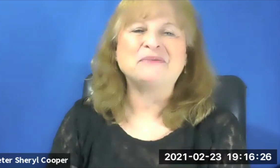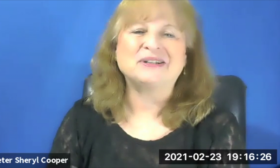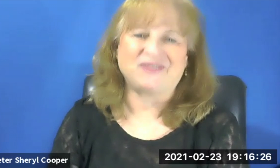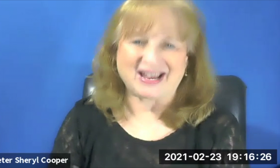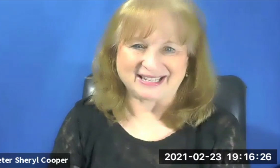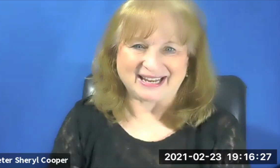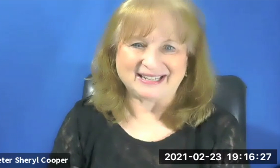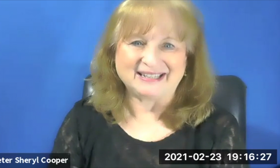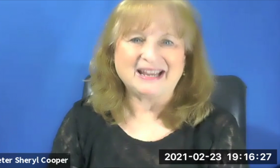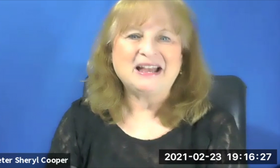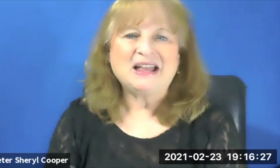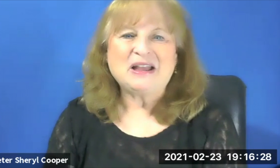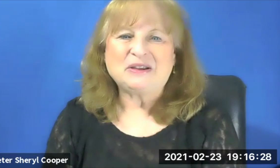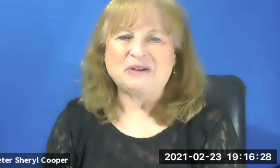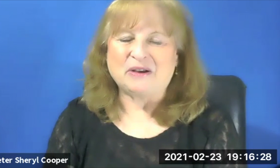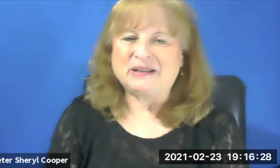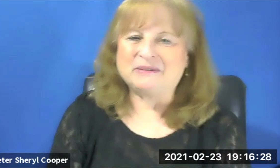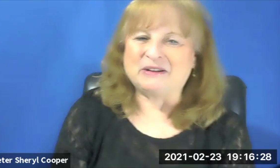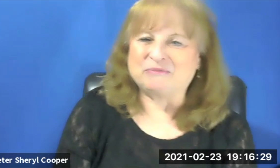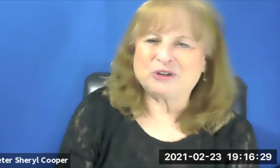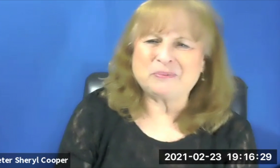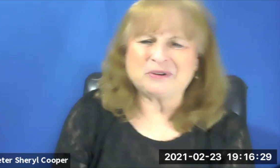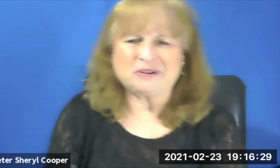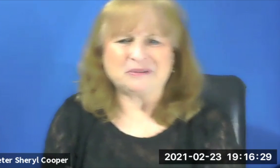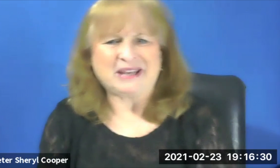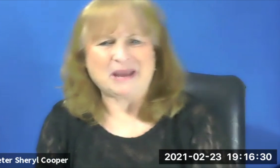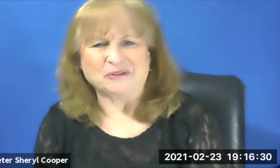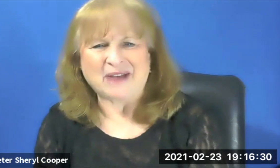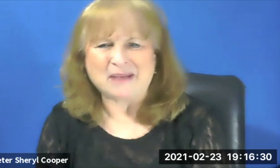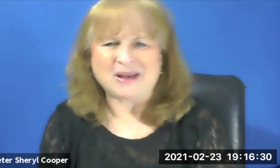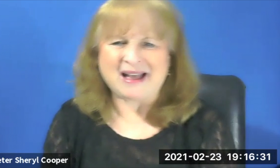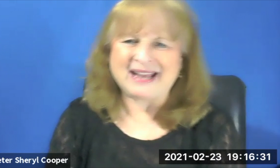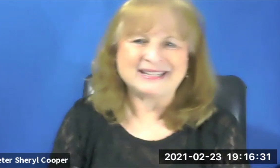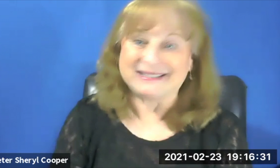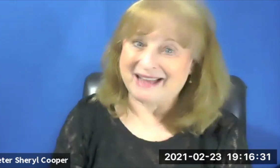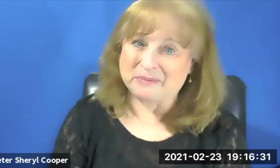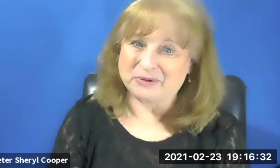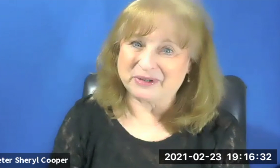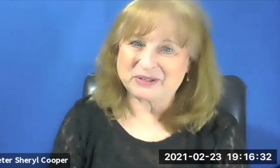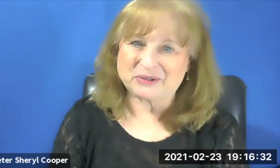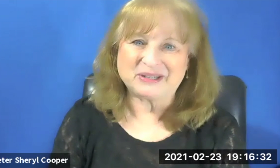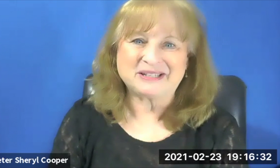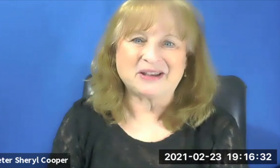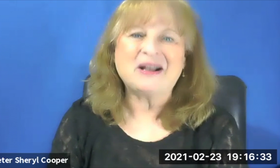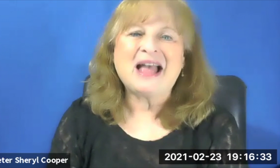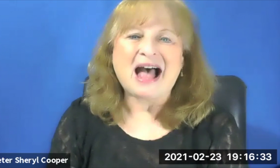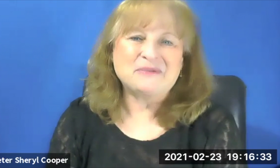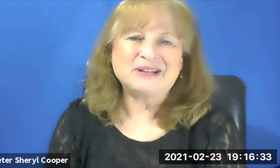I was fascinated. You know, an interpreter, became a rabbi. It's not a boring story. So I wanted to